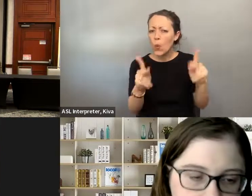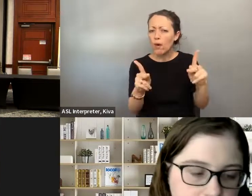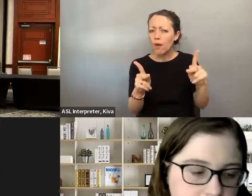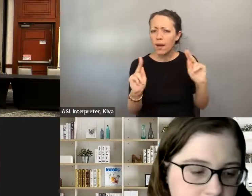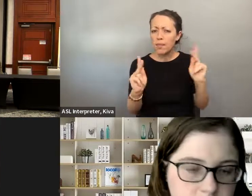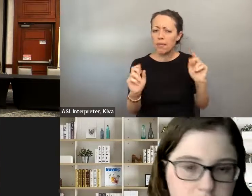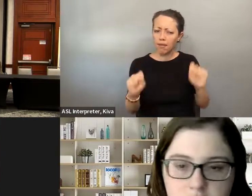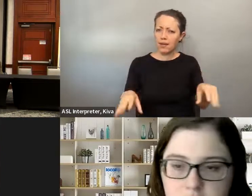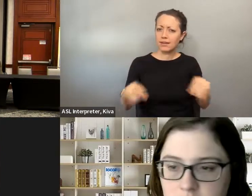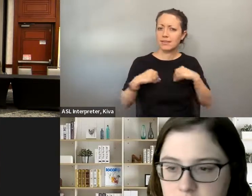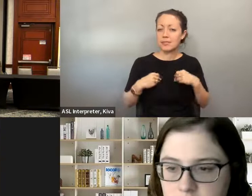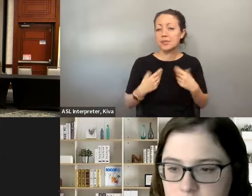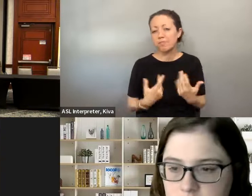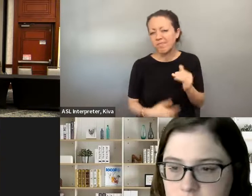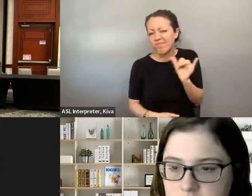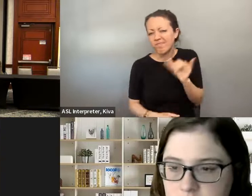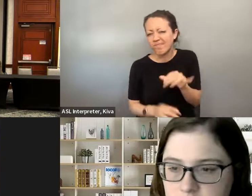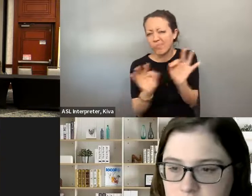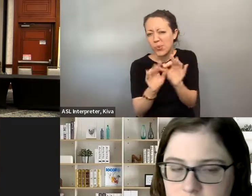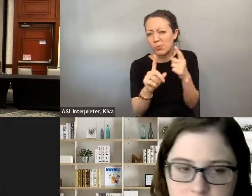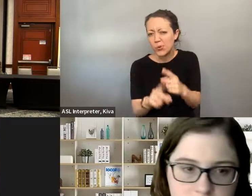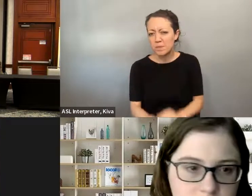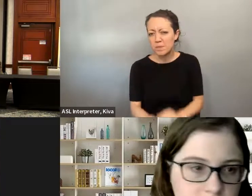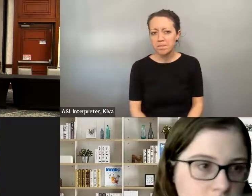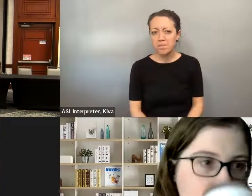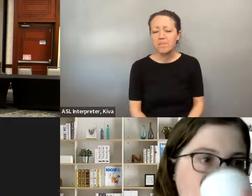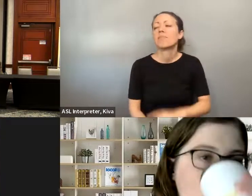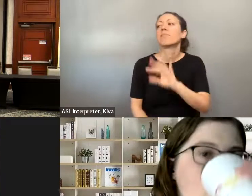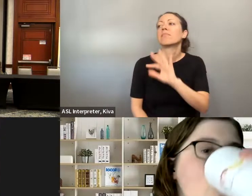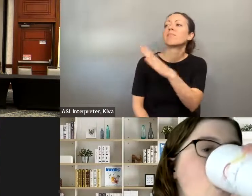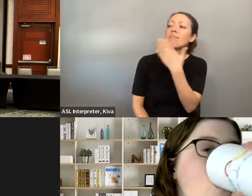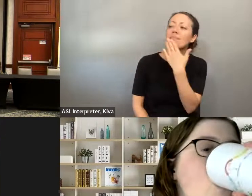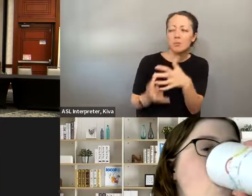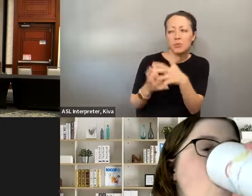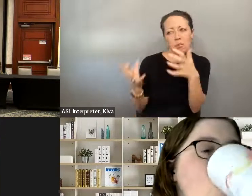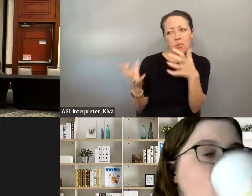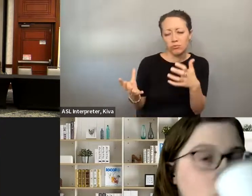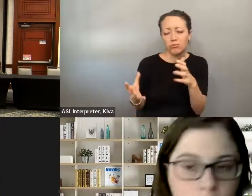You're on mute, Kara is accepted in the political